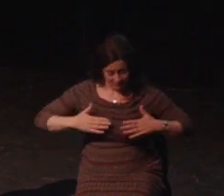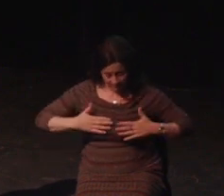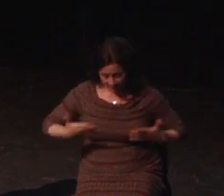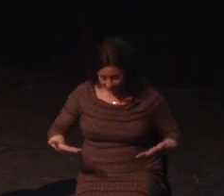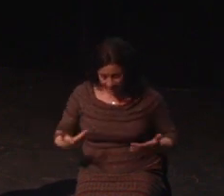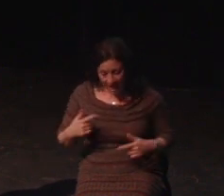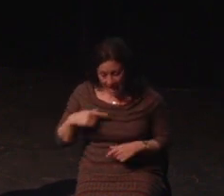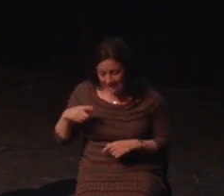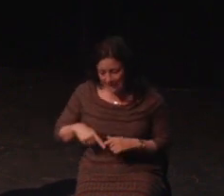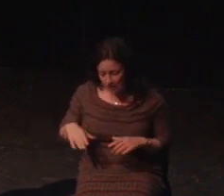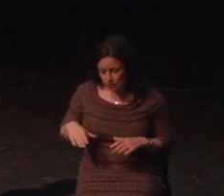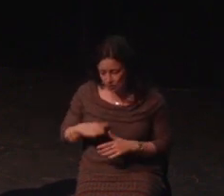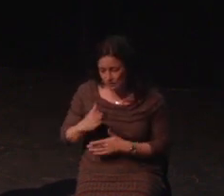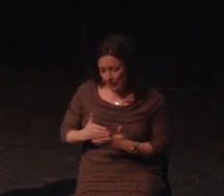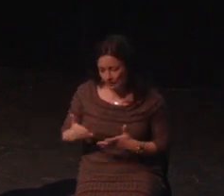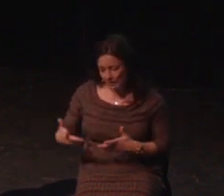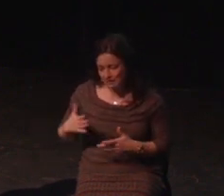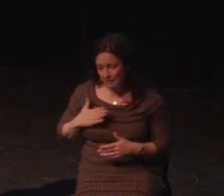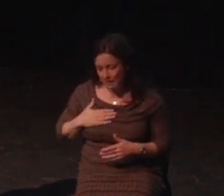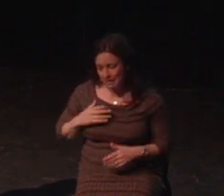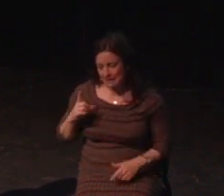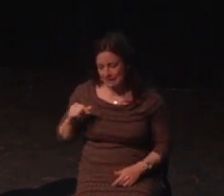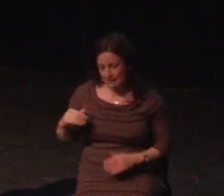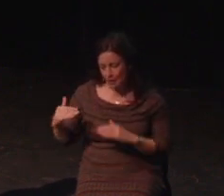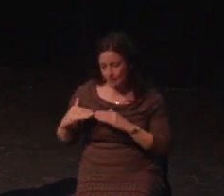and for letting me be so vulnerable.